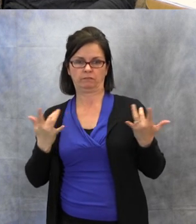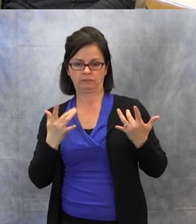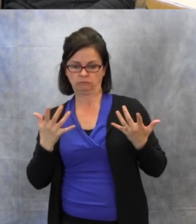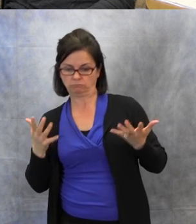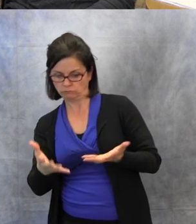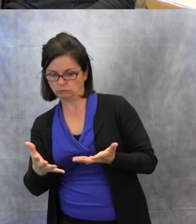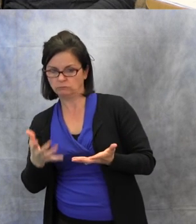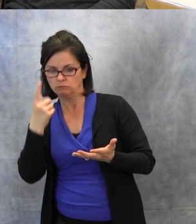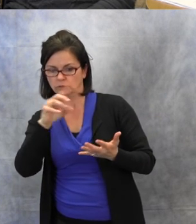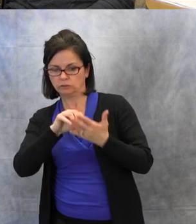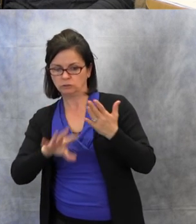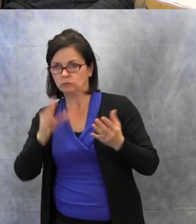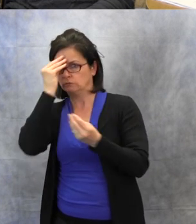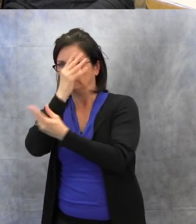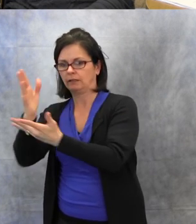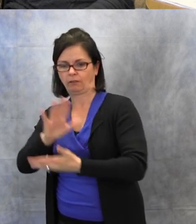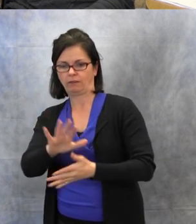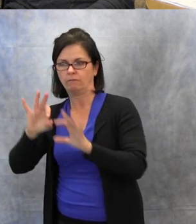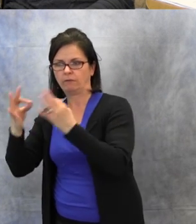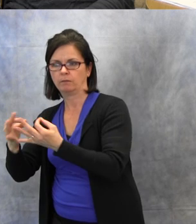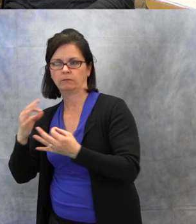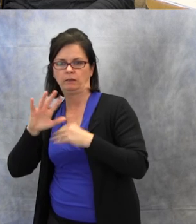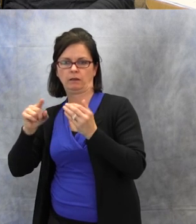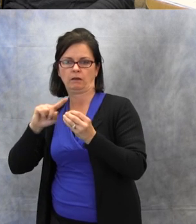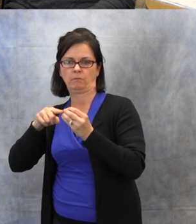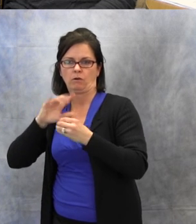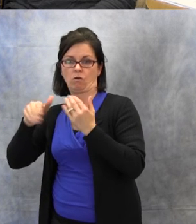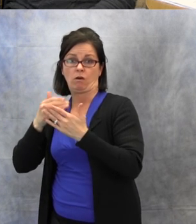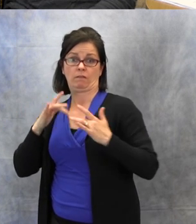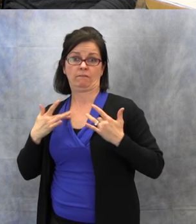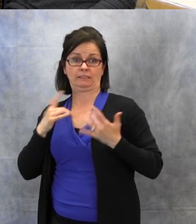Other things related to self-advocacy skills is helping